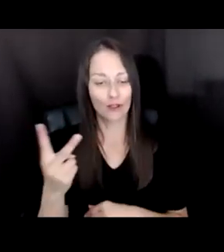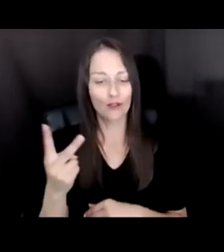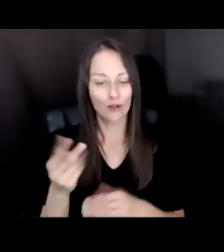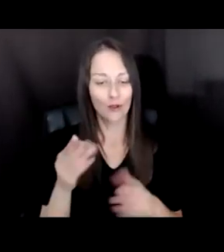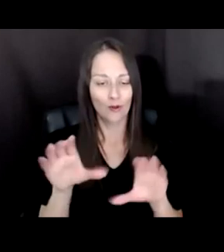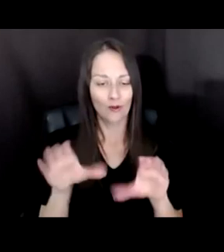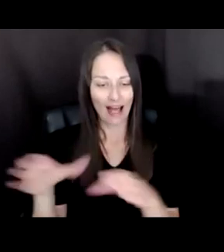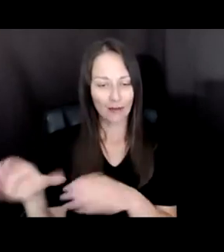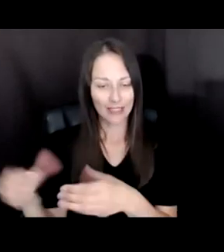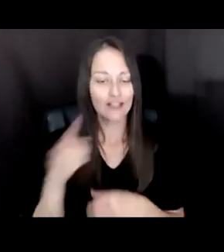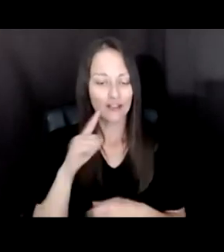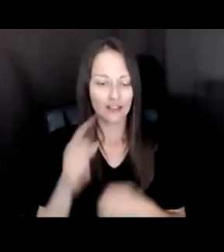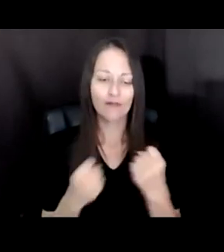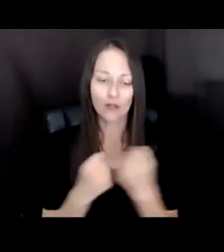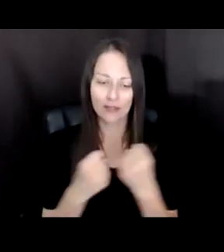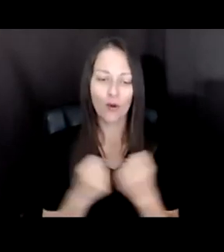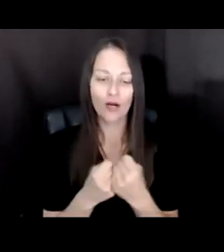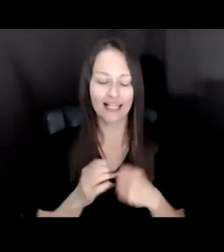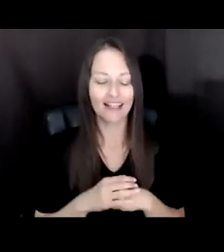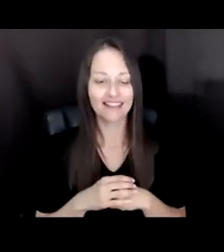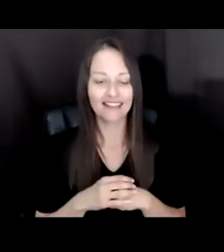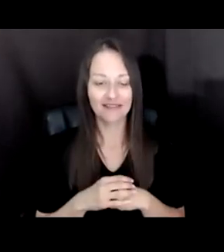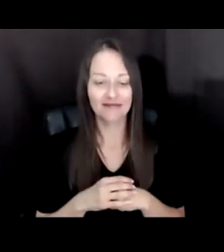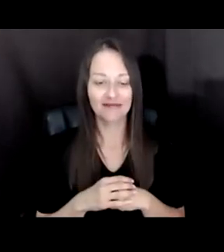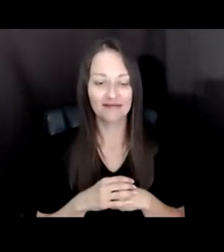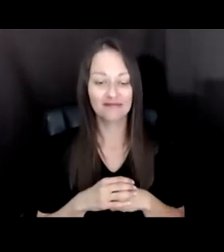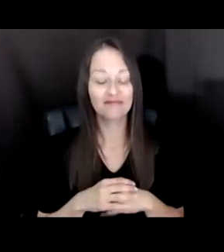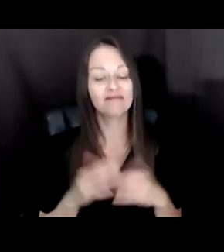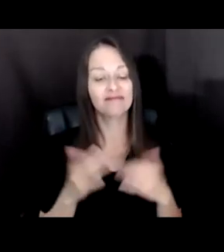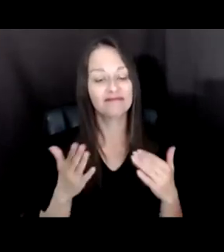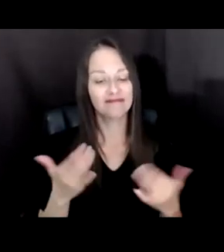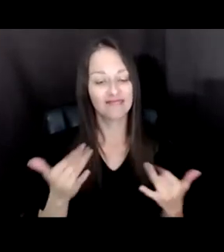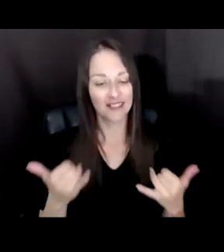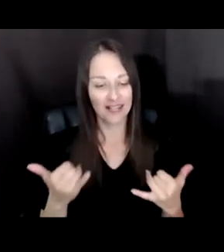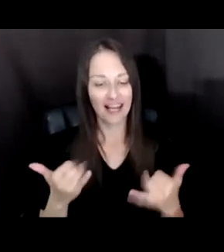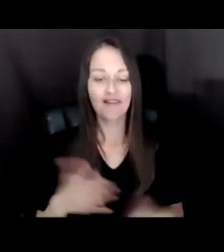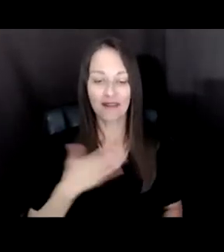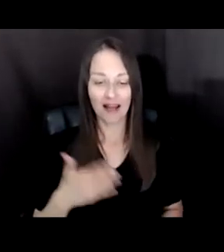THROUGHOUT THIS JOURNEY WITH US. THEREFORE, IT'S GOOD TO BE ABLE TO INTRODUCE MARGARET MORTON,